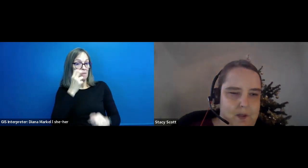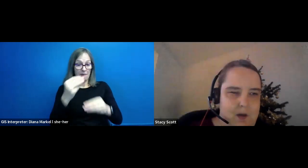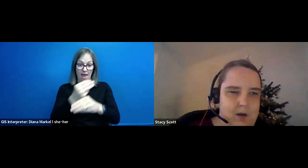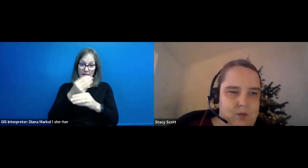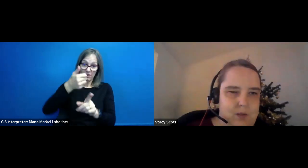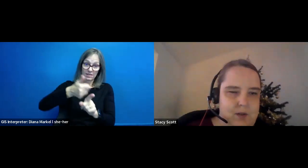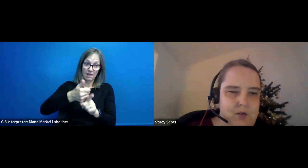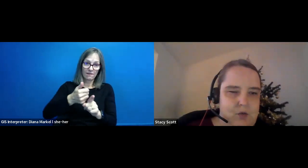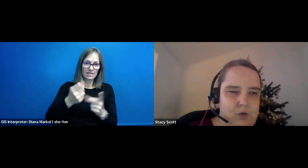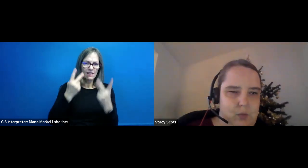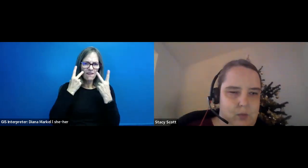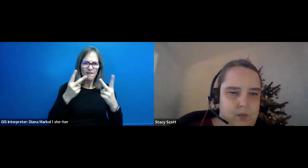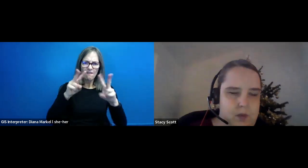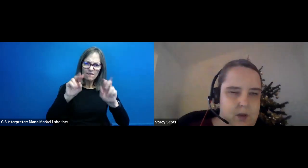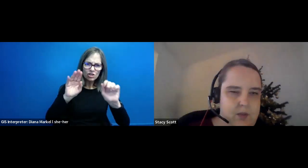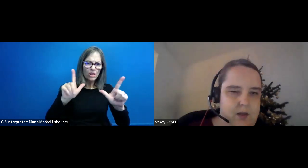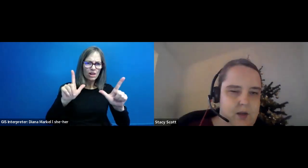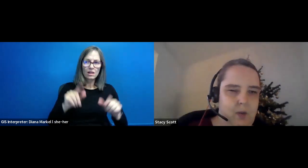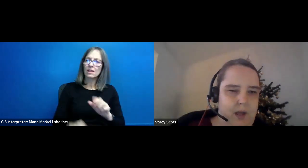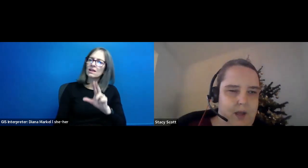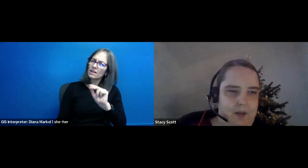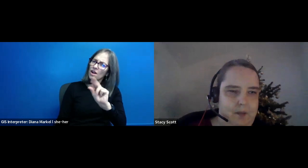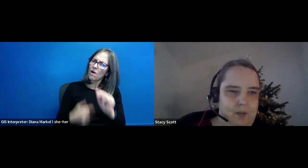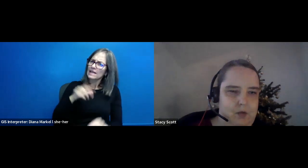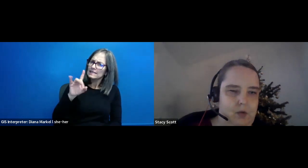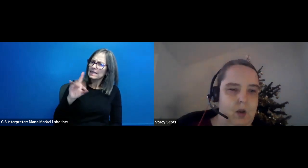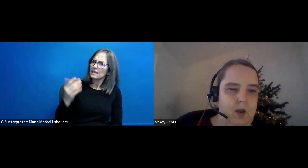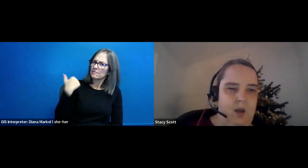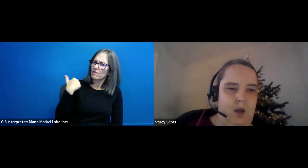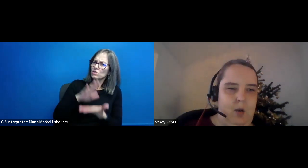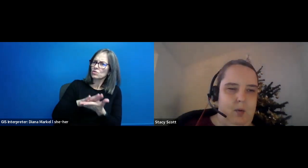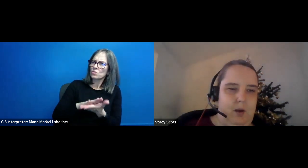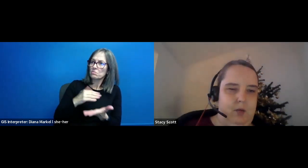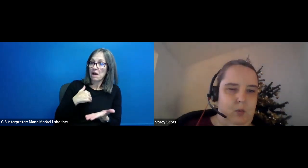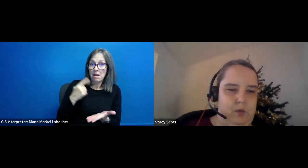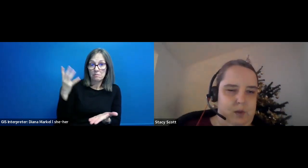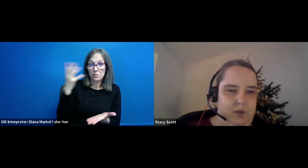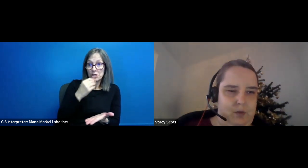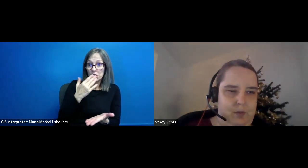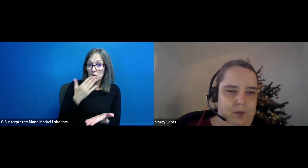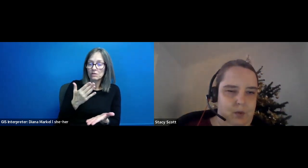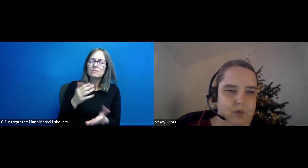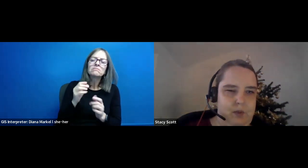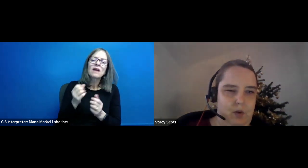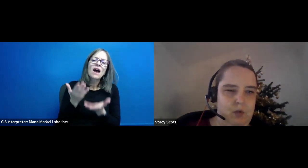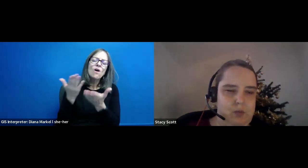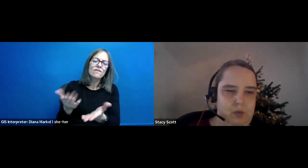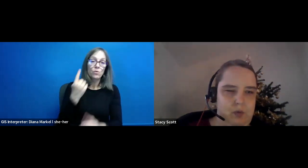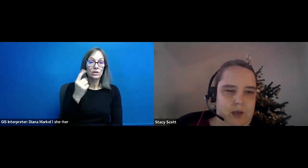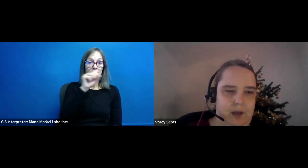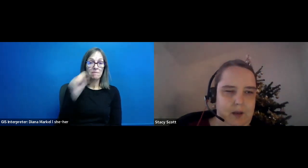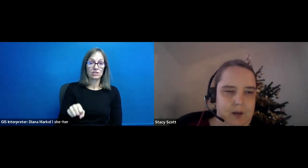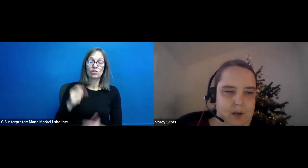Stacy Scott: And I said, Well, I did it at school, and I think I did okay. And so how about I do one semester. You offer me all the support you can,